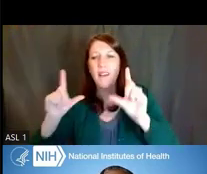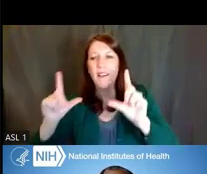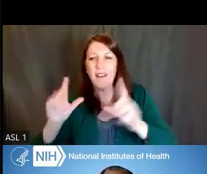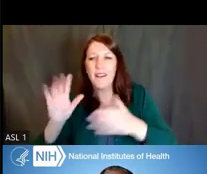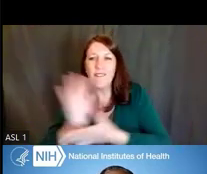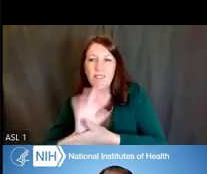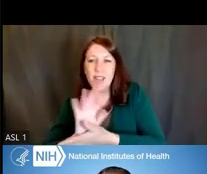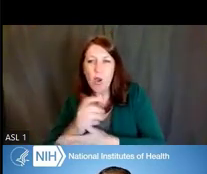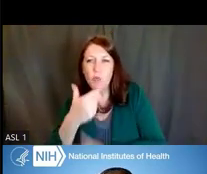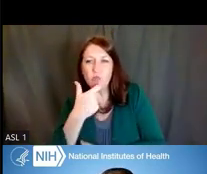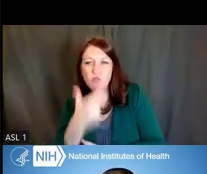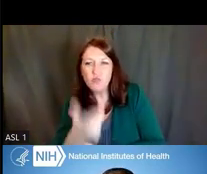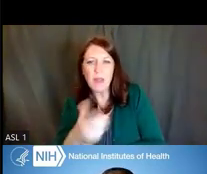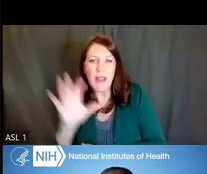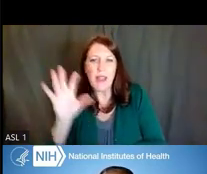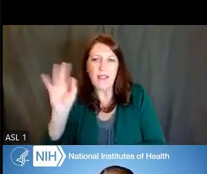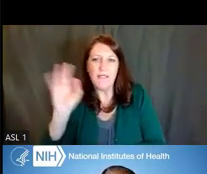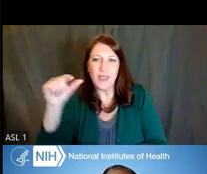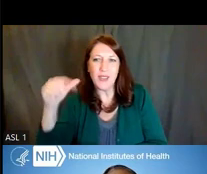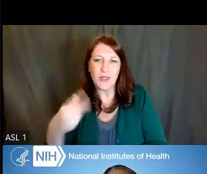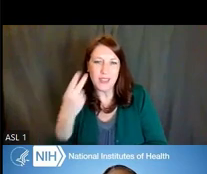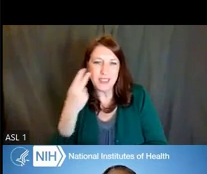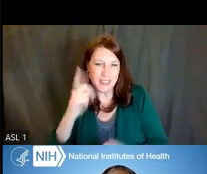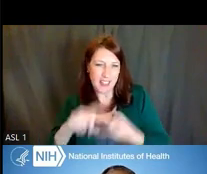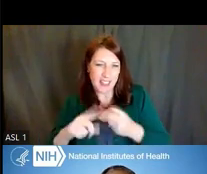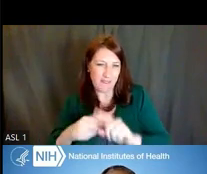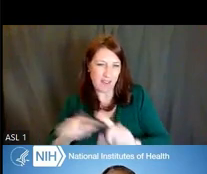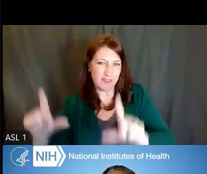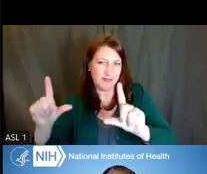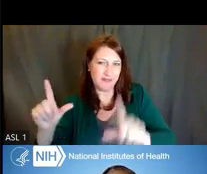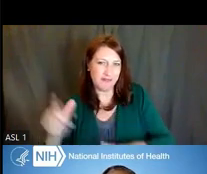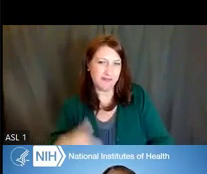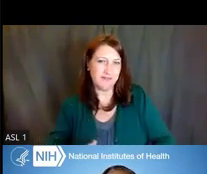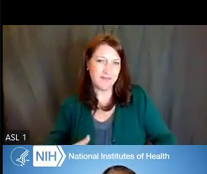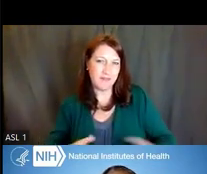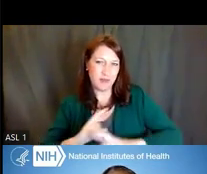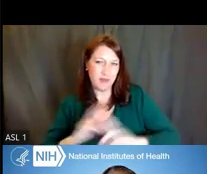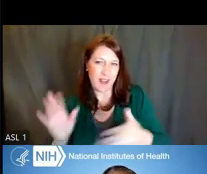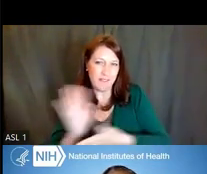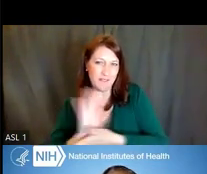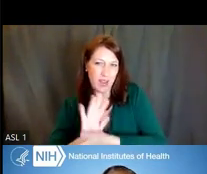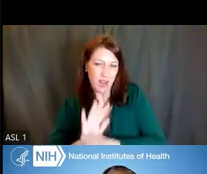And you can see our friend here in the middle of the screen. You can click on that link How to Apply,